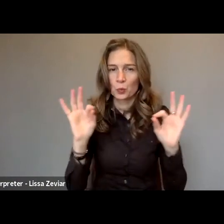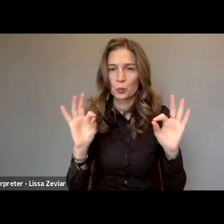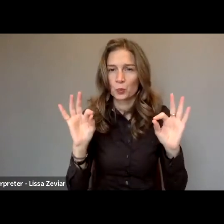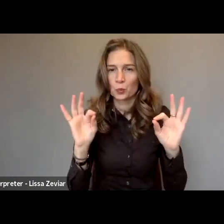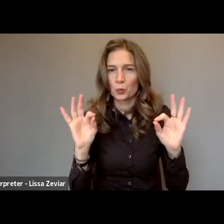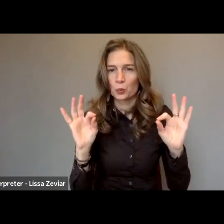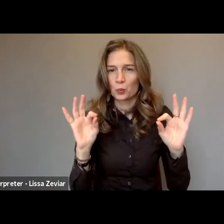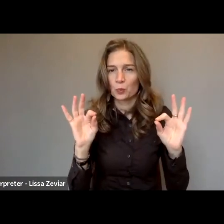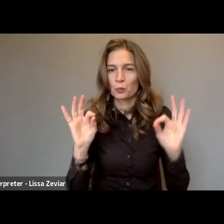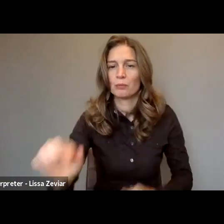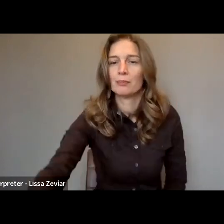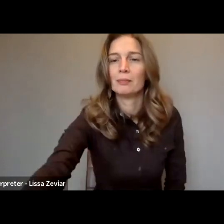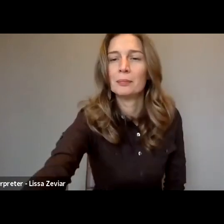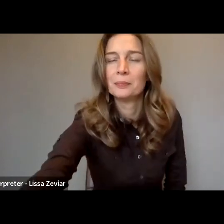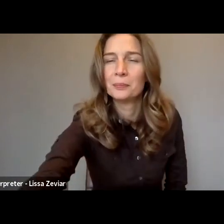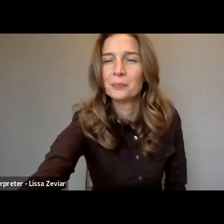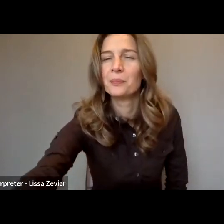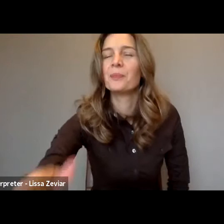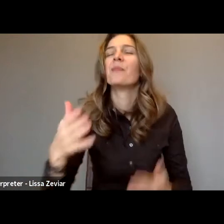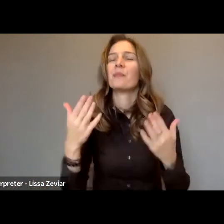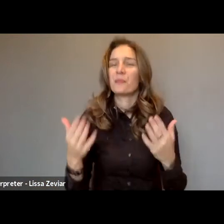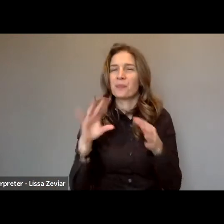and vice-president of the European Disability Forum.